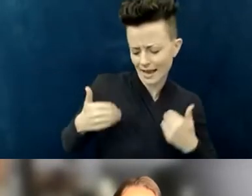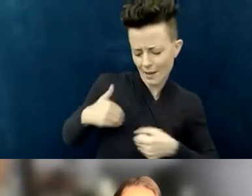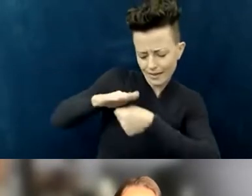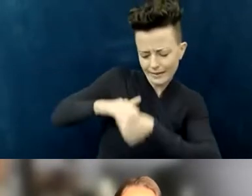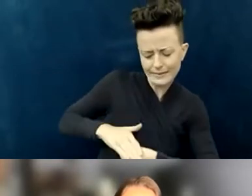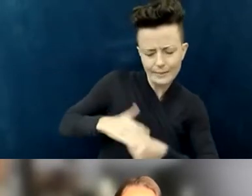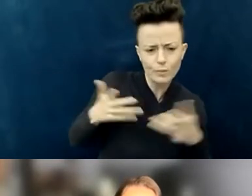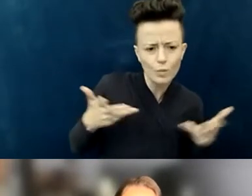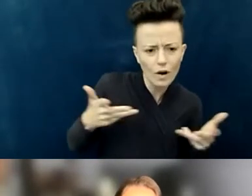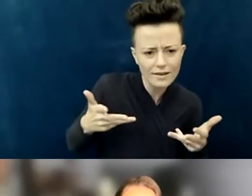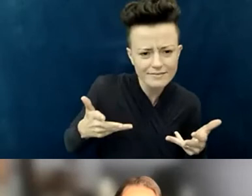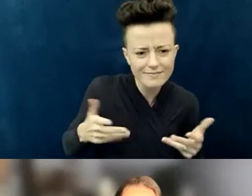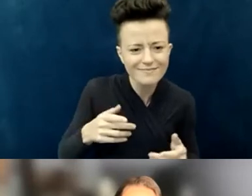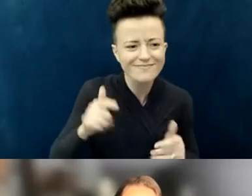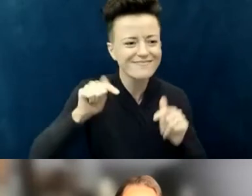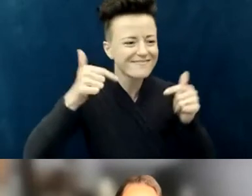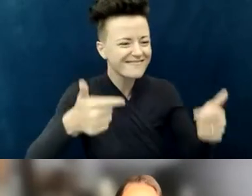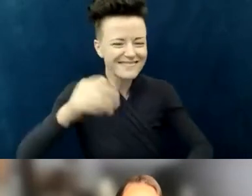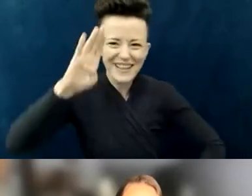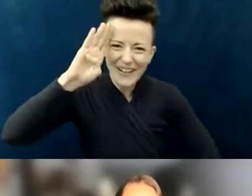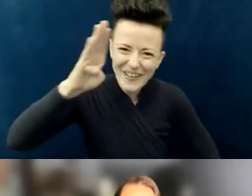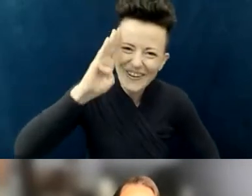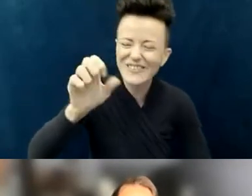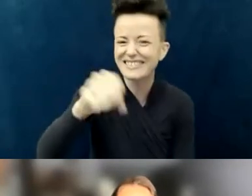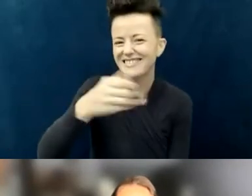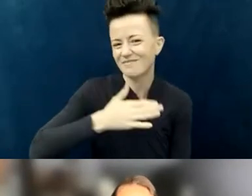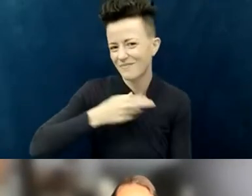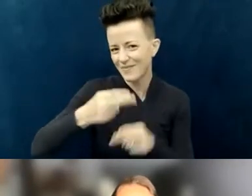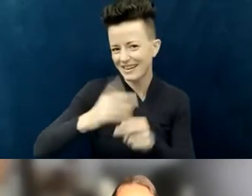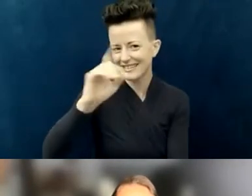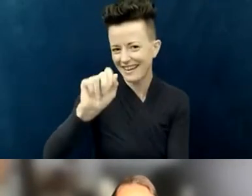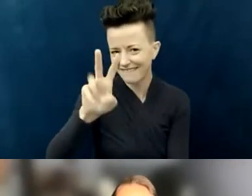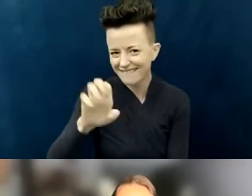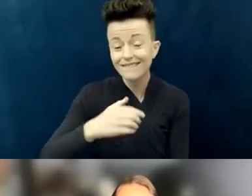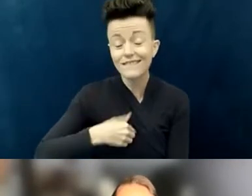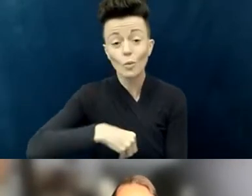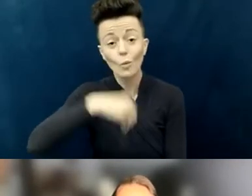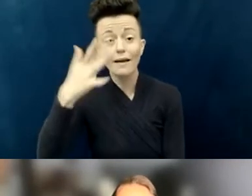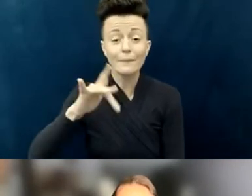Yeah, thanks, Annalise. Like she said, my name is Dave. I'm a white, middle-aged male with short, brown hair,